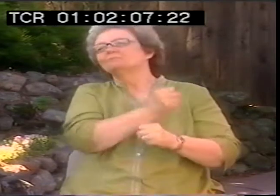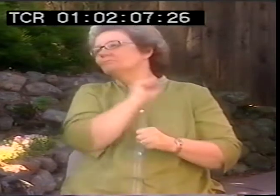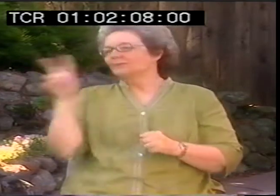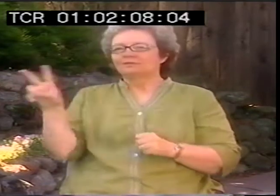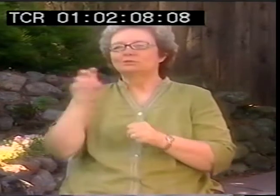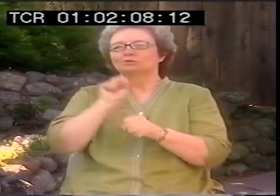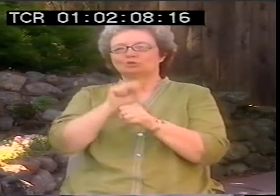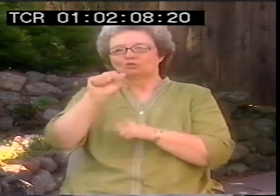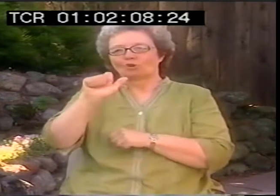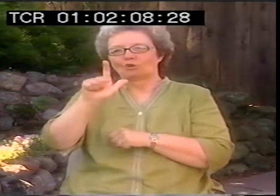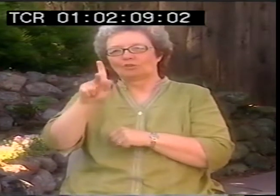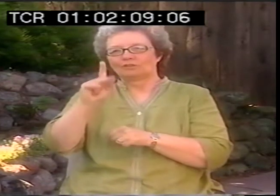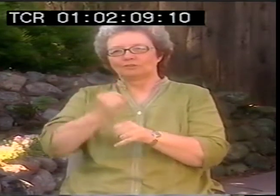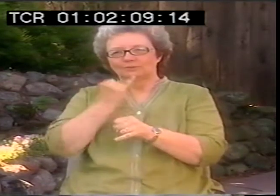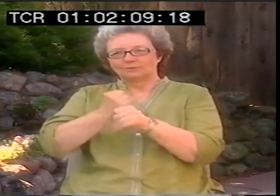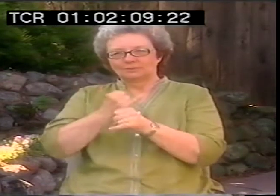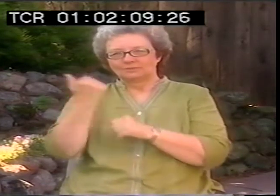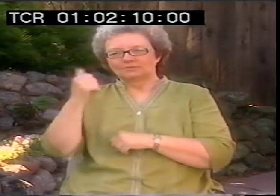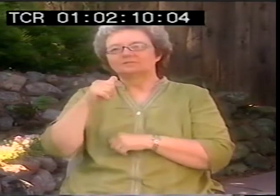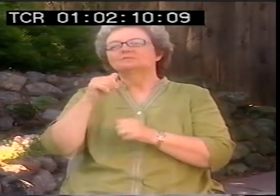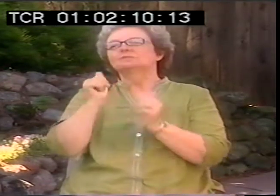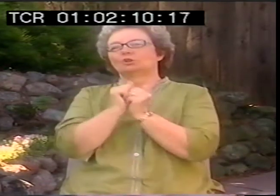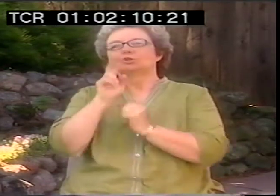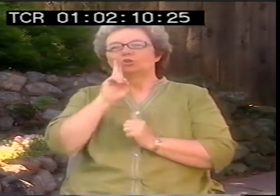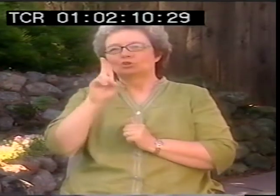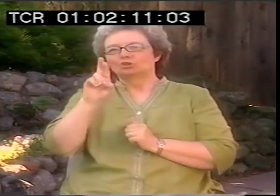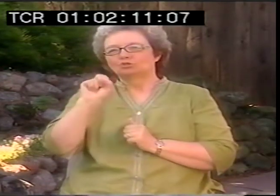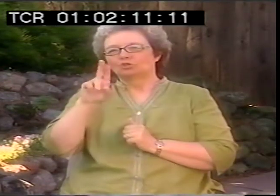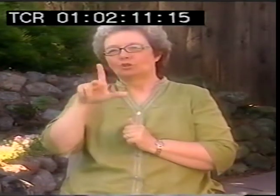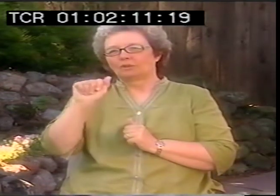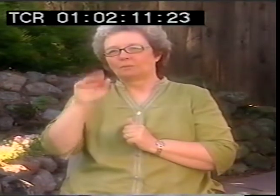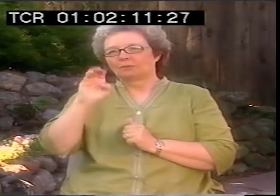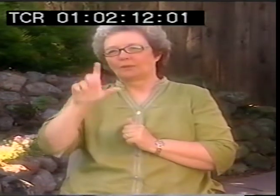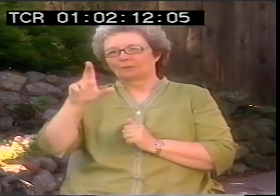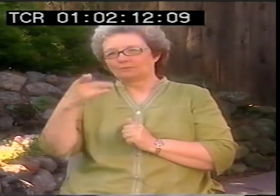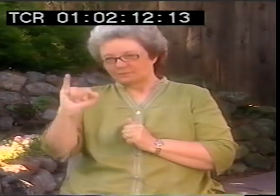After that I transferred to the Salk Institute. And I worked with Ursula Bellucci.